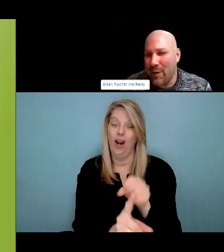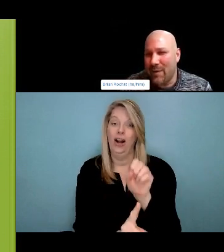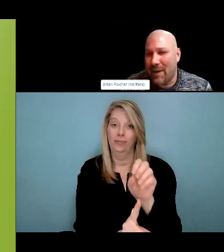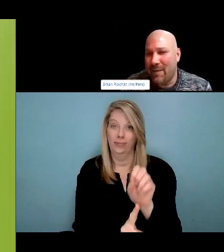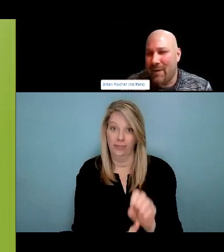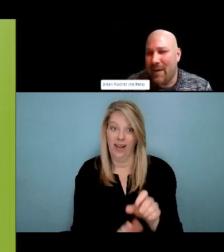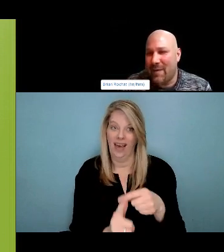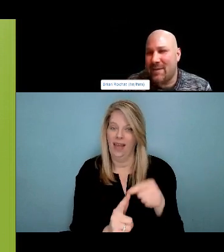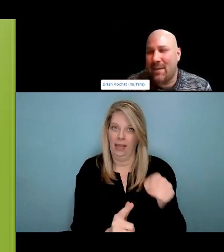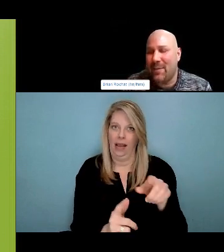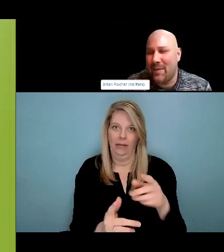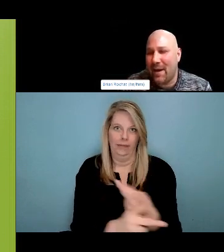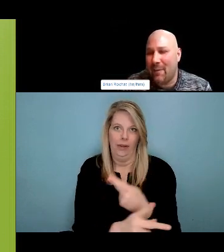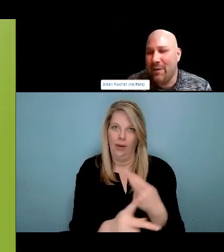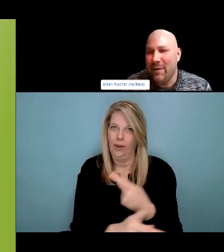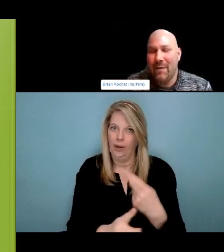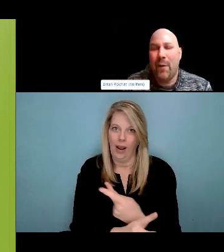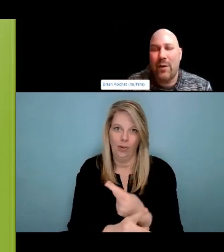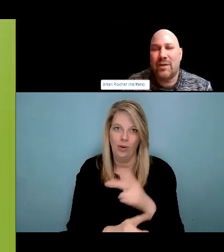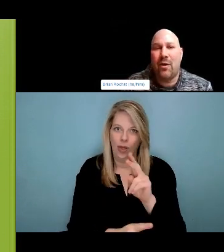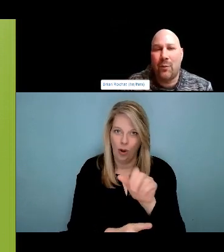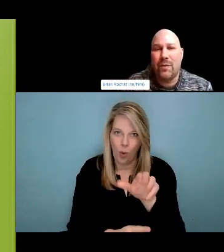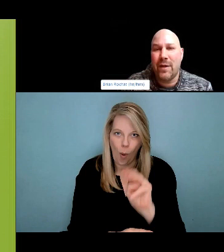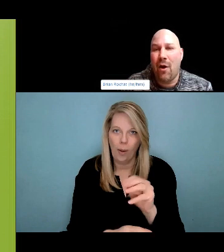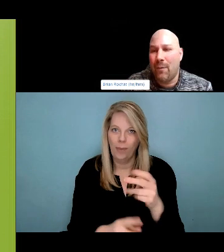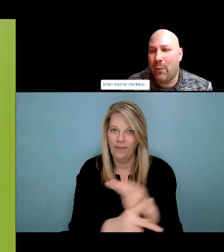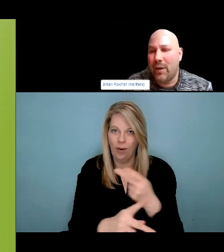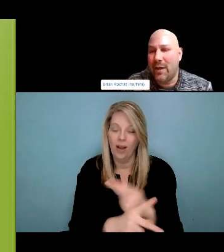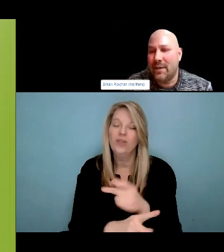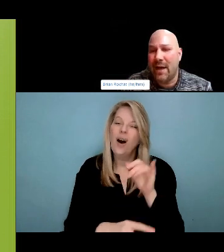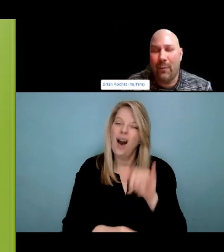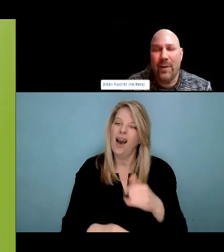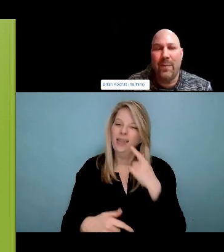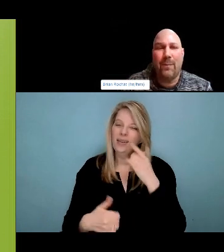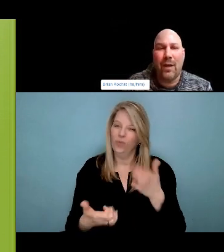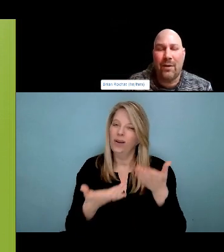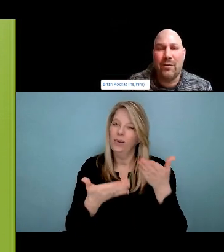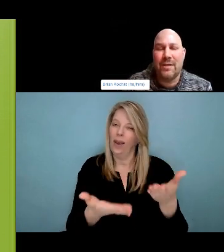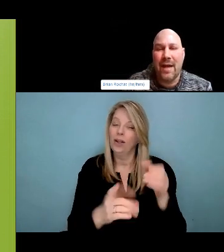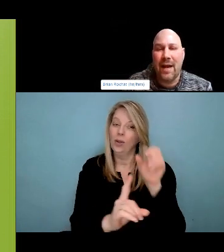permission to continue to use the video. To showcase the amazing work she did. During